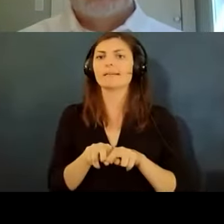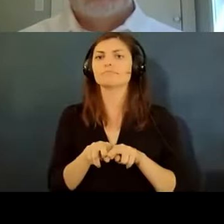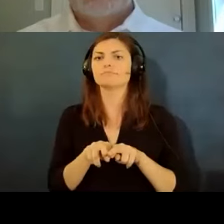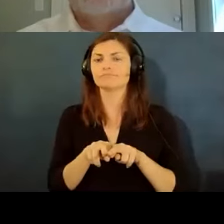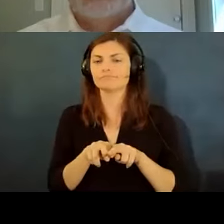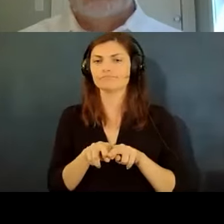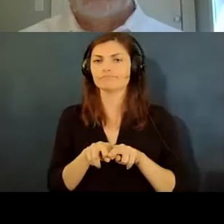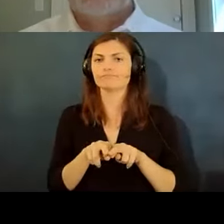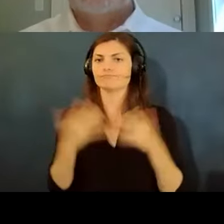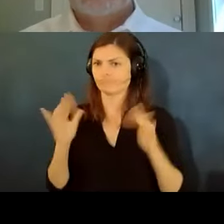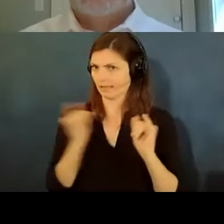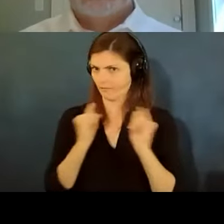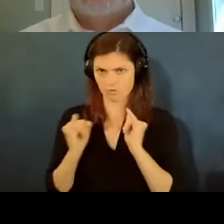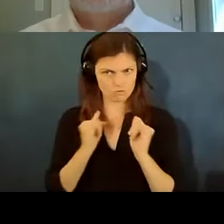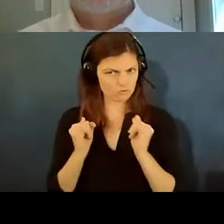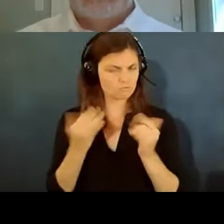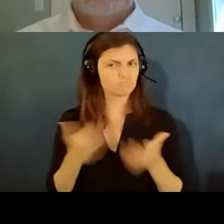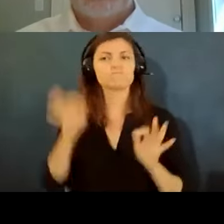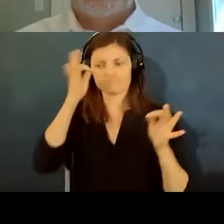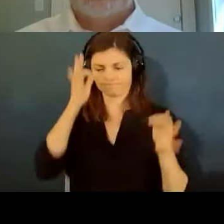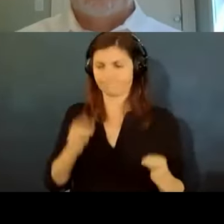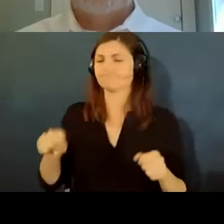um interviews and they've decided they want to offer